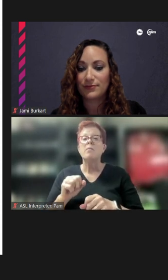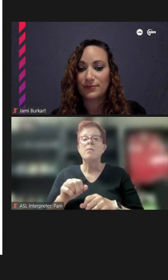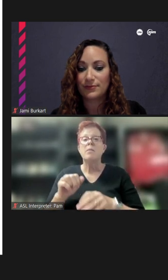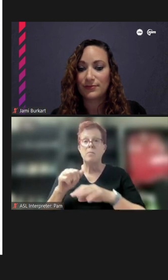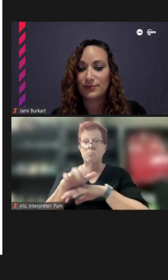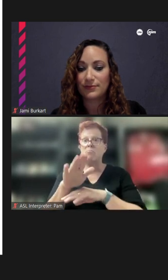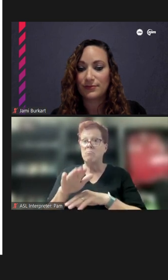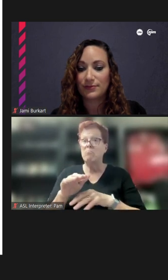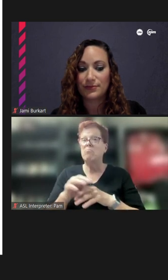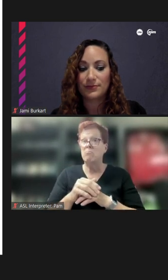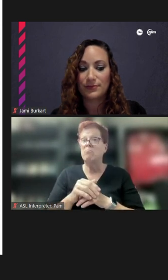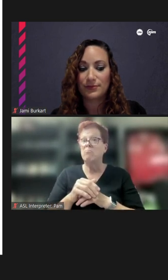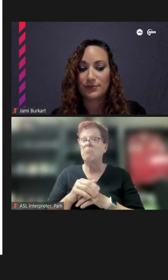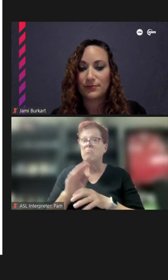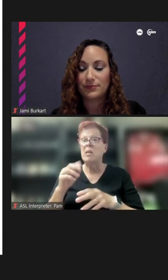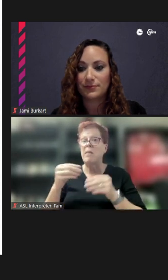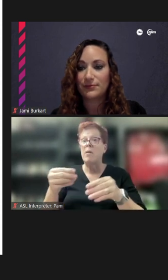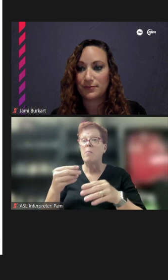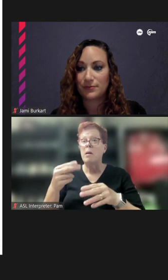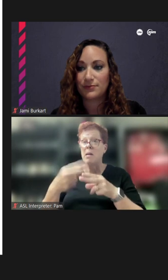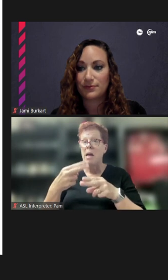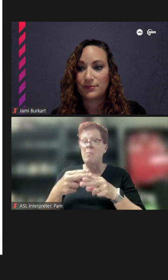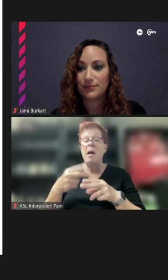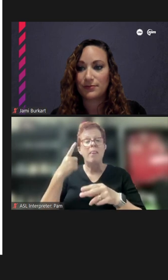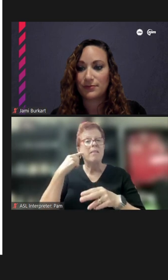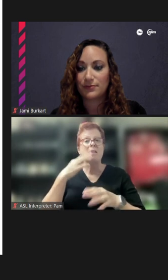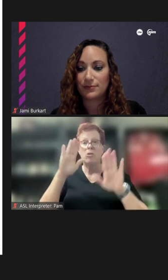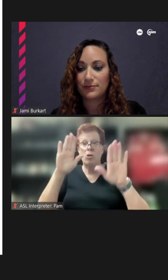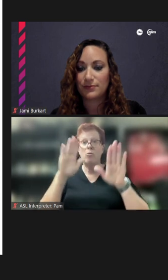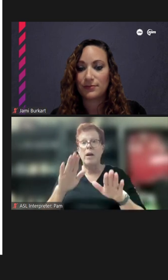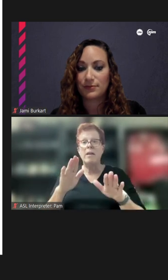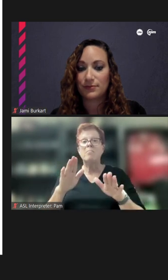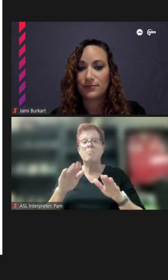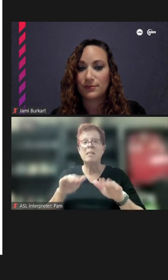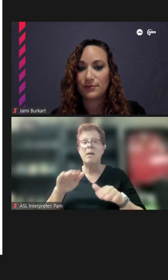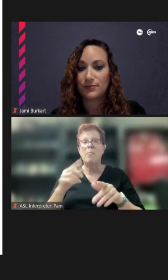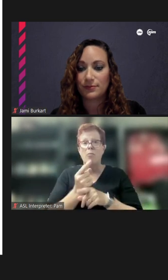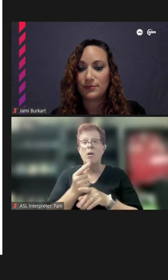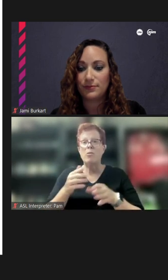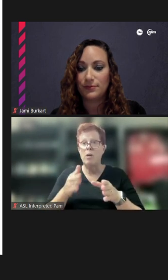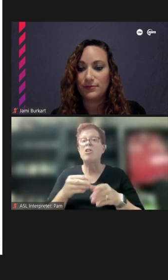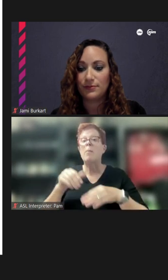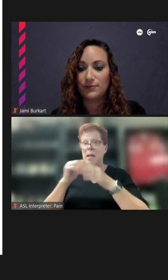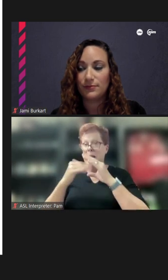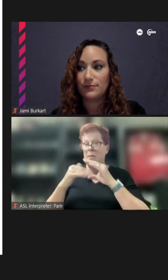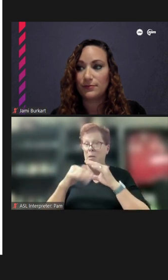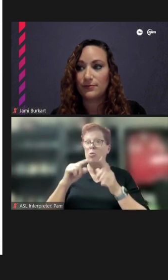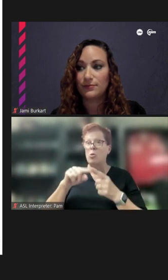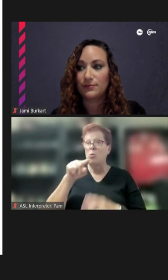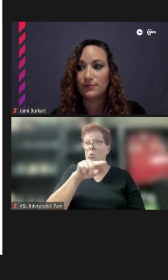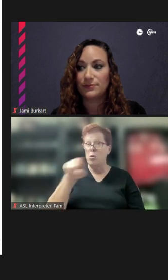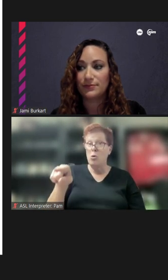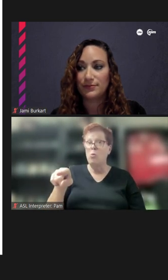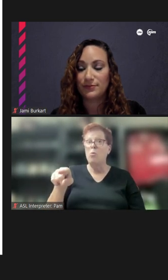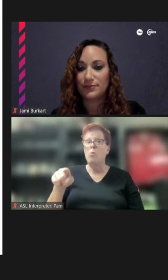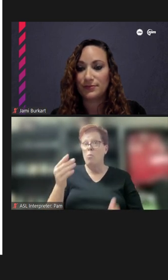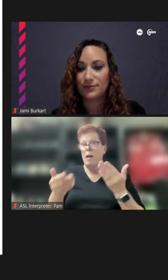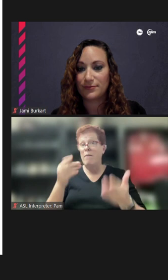their handles if possible, because I feel like that's a great step in the right direction. I'd be more than happy to email you whatever would need to help complete the project.